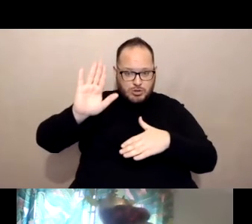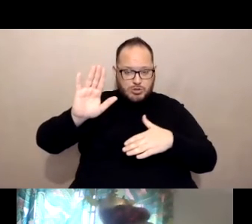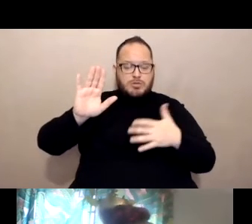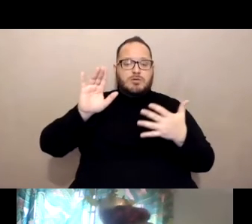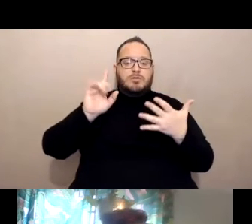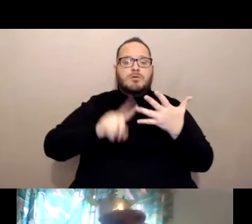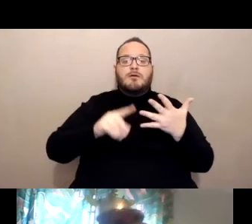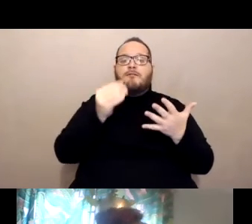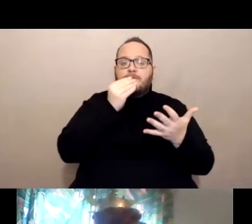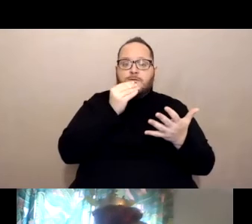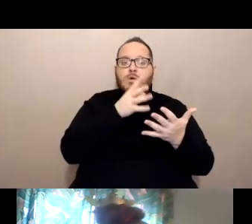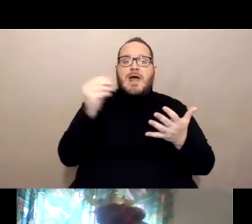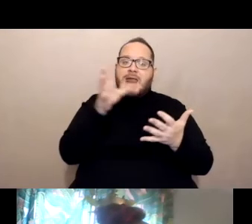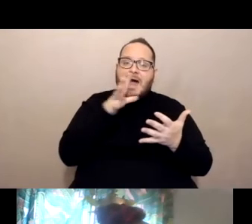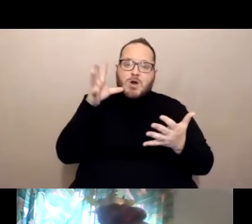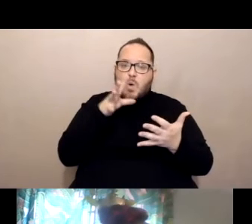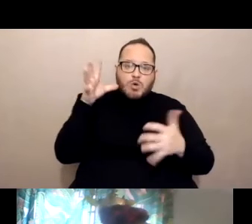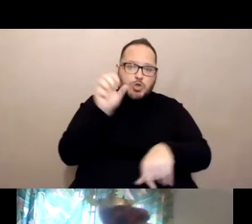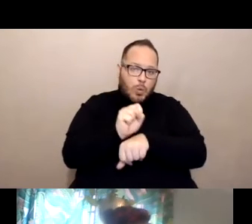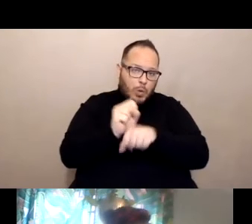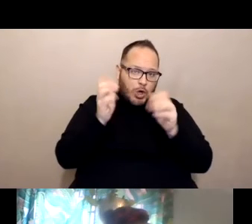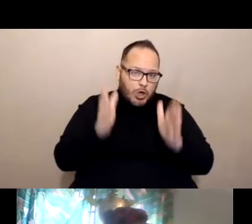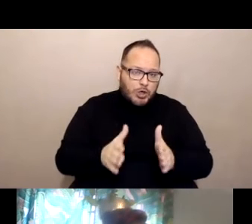food and agriculture workers, childcare